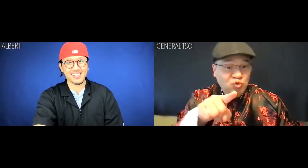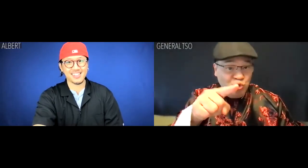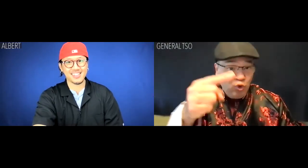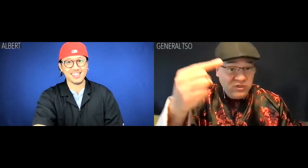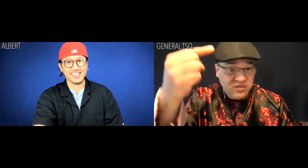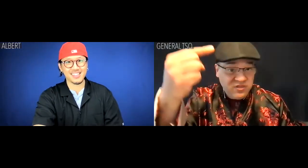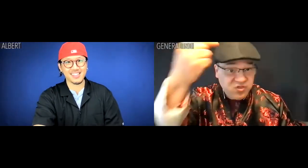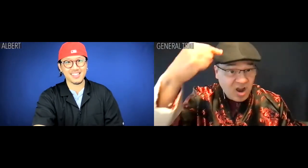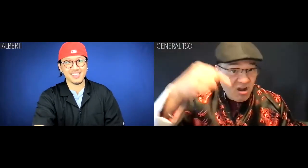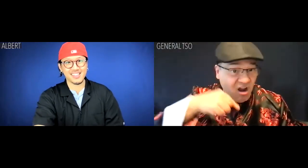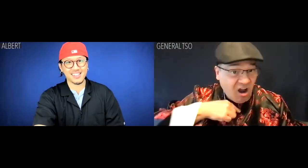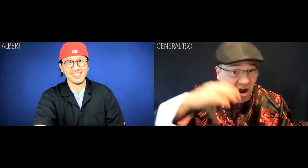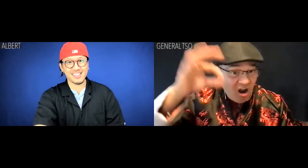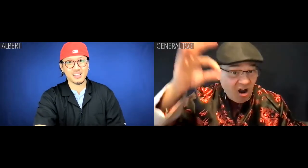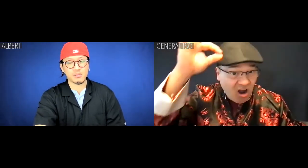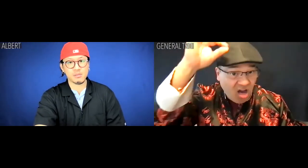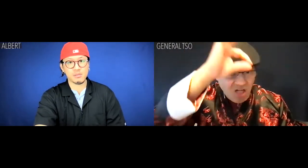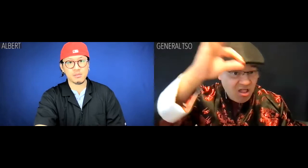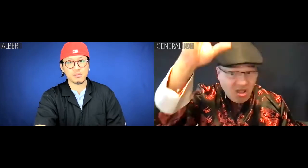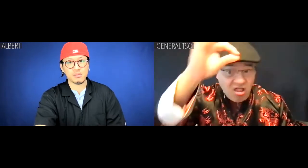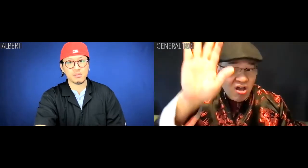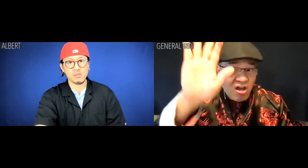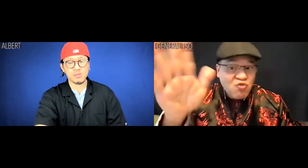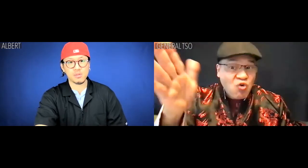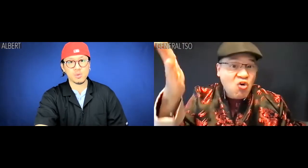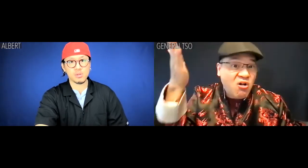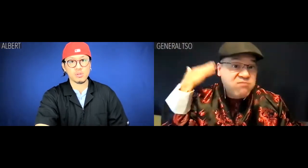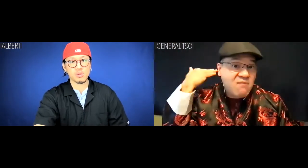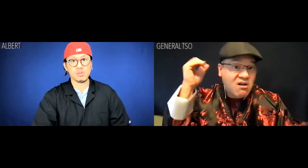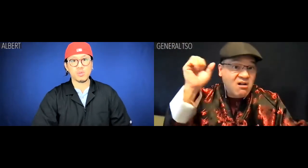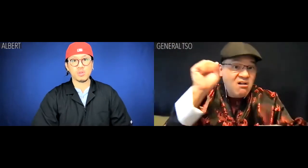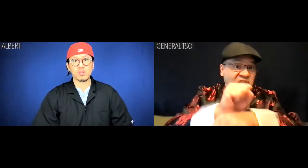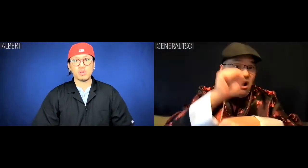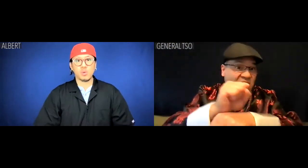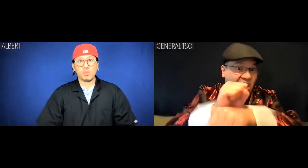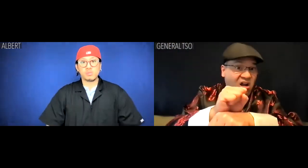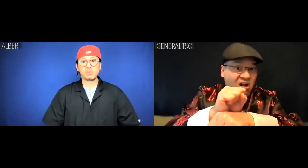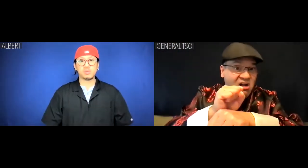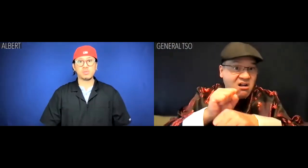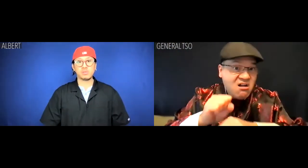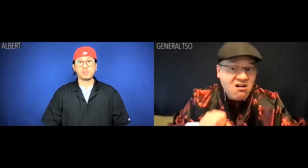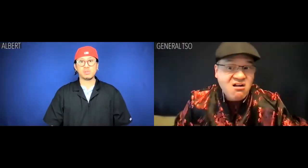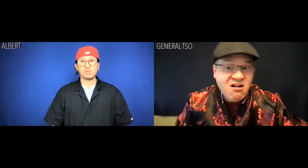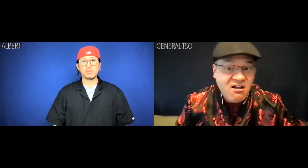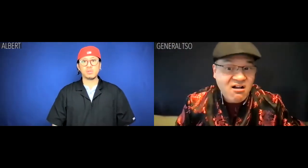General Tso: You think I don't know that was your former employer?